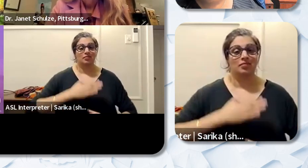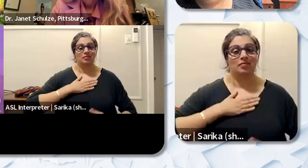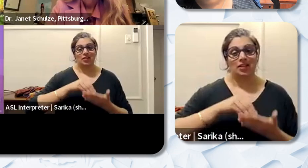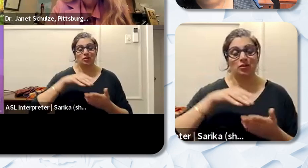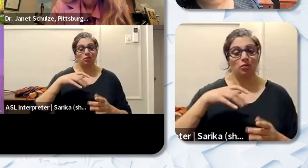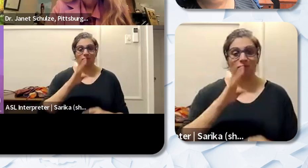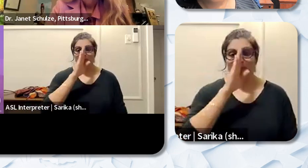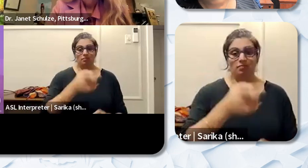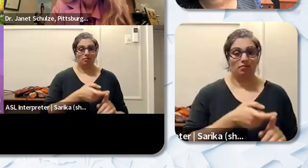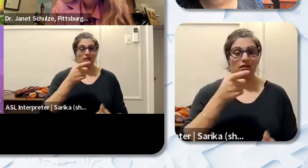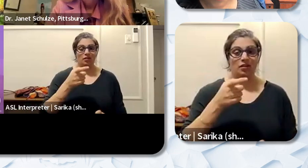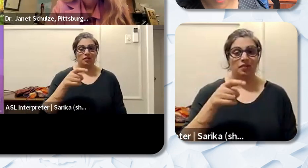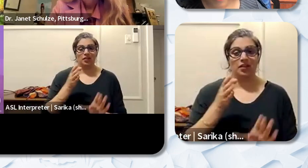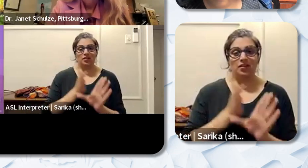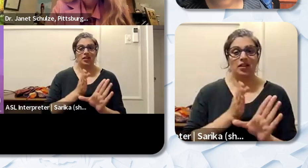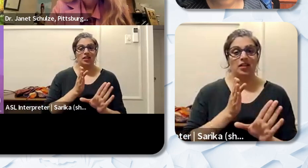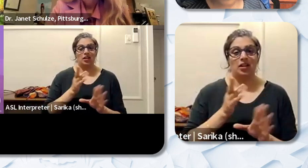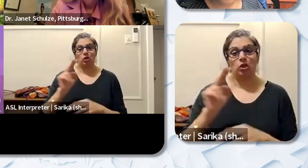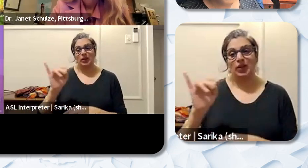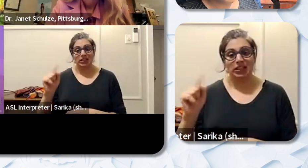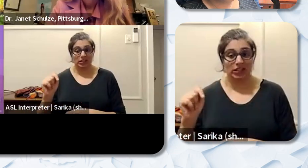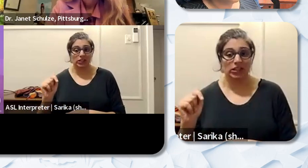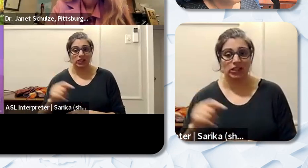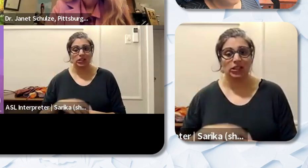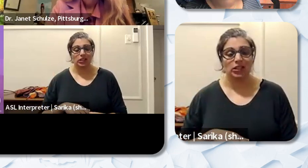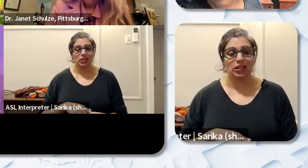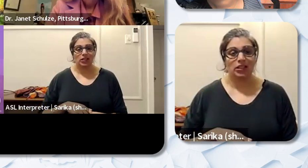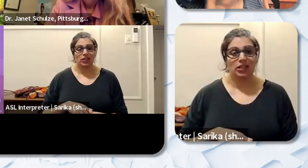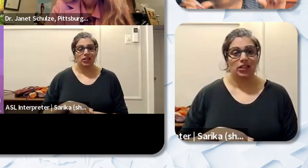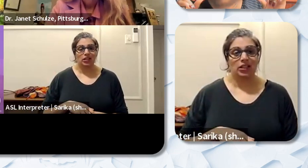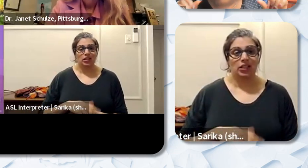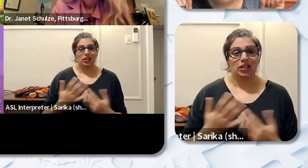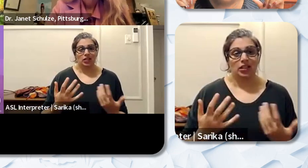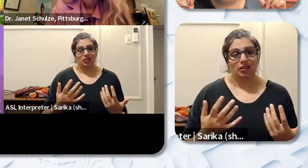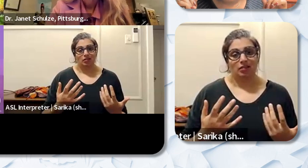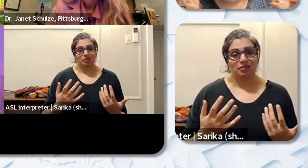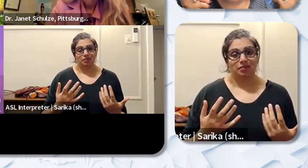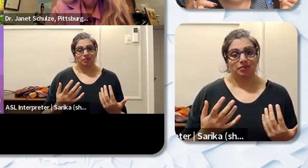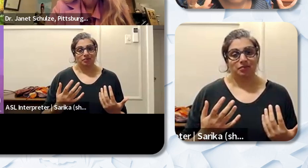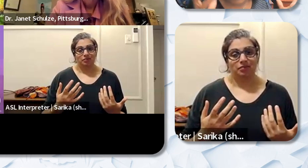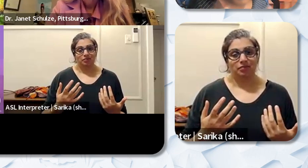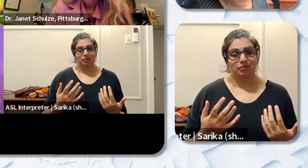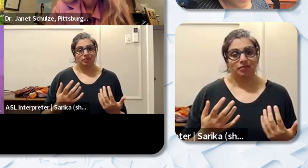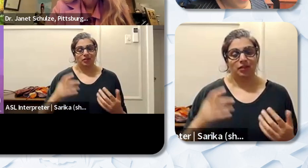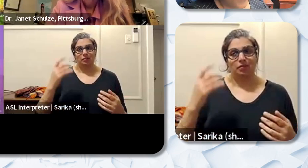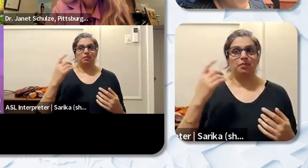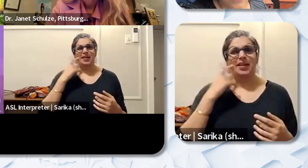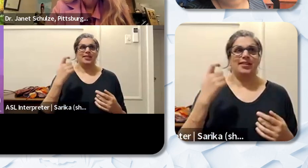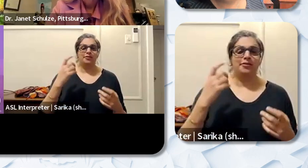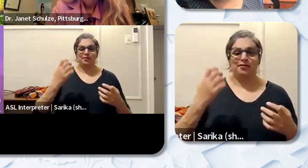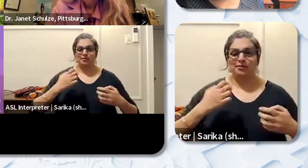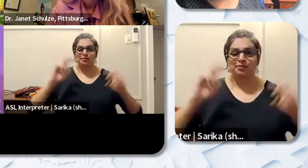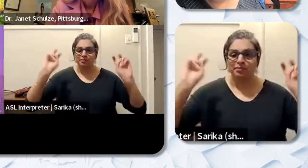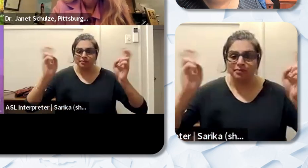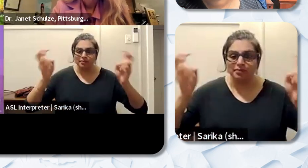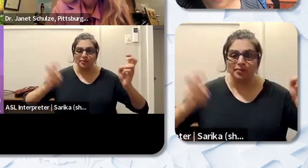from the psychiatric unit and they were labeled as “emotionally disturbed.” Most of them were African